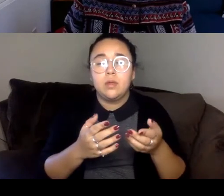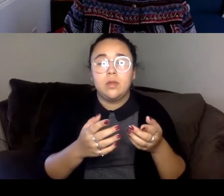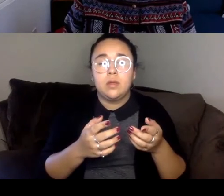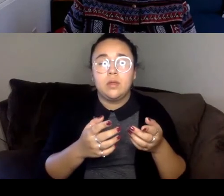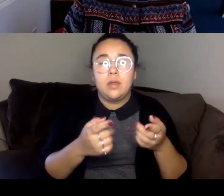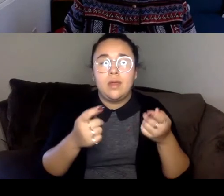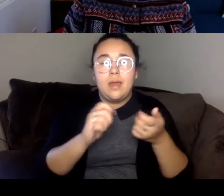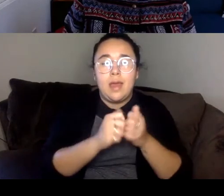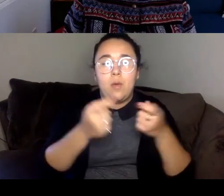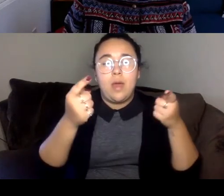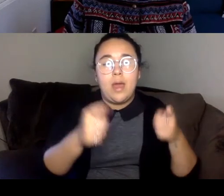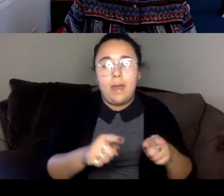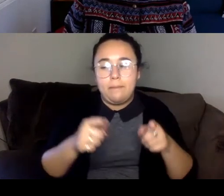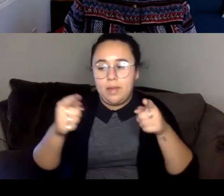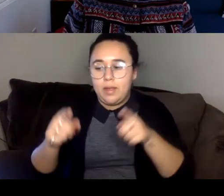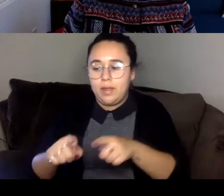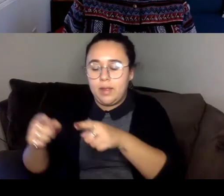that they came out of me.